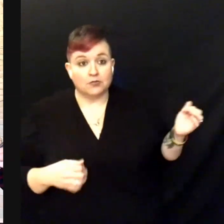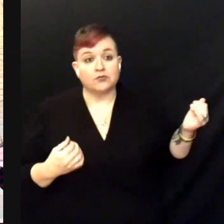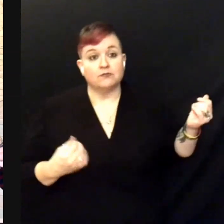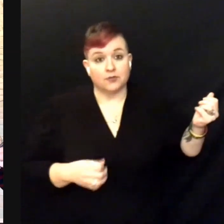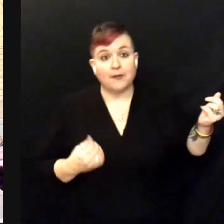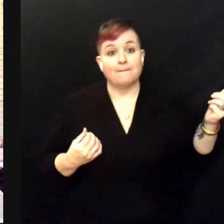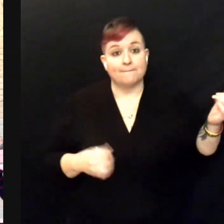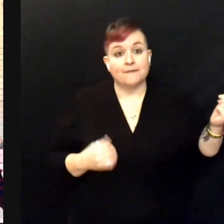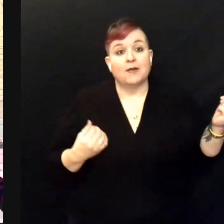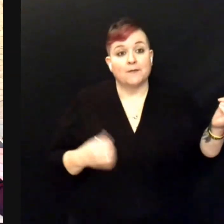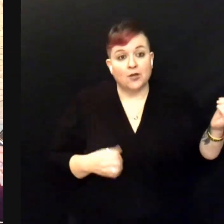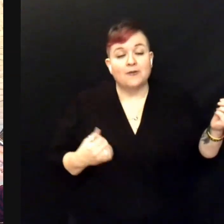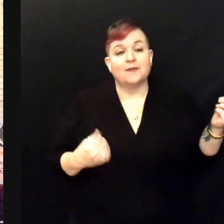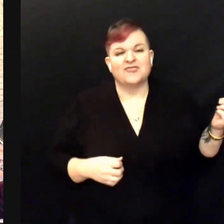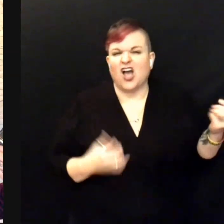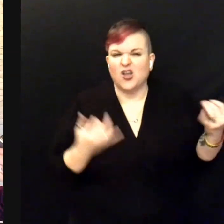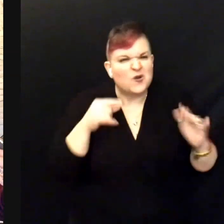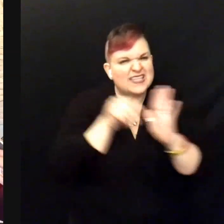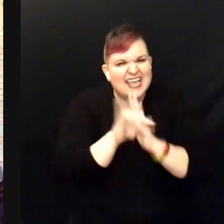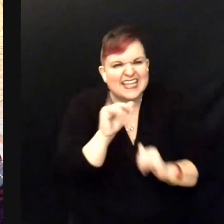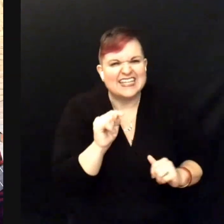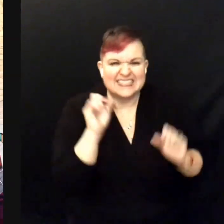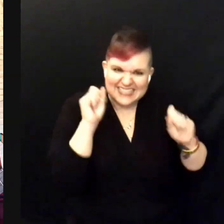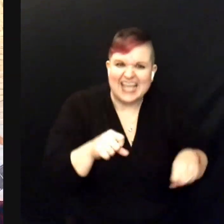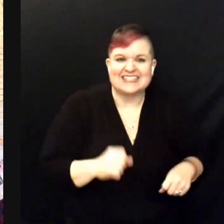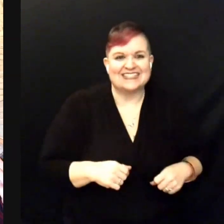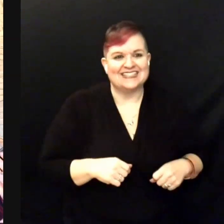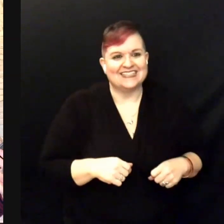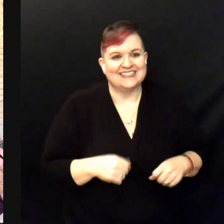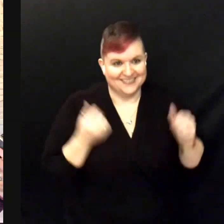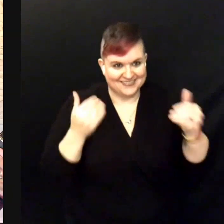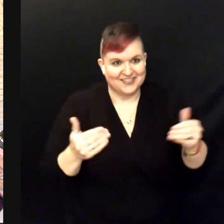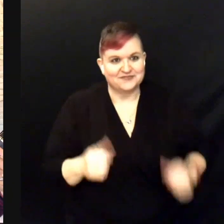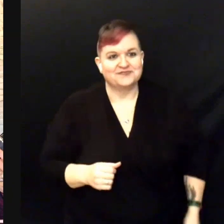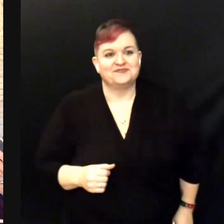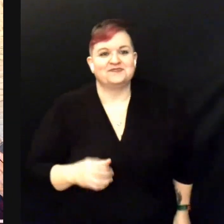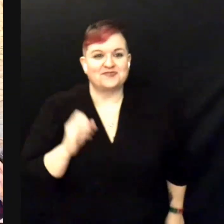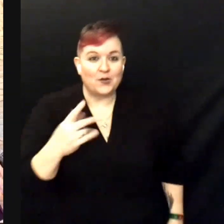Killing it! Ready to give it a real go? Back on A-minor.